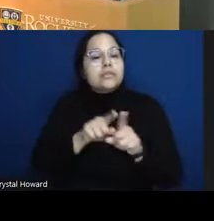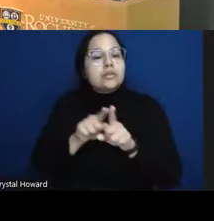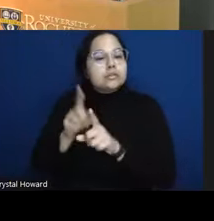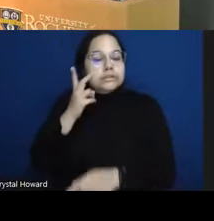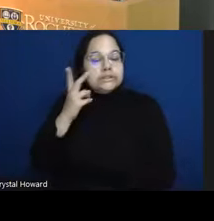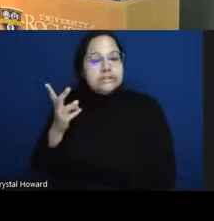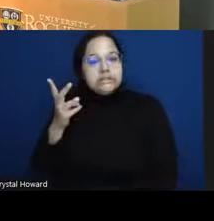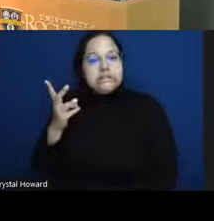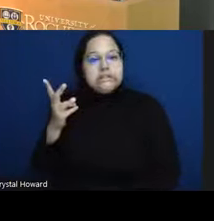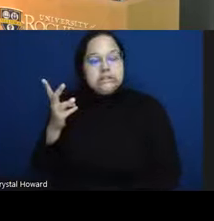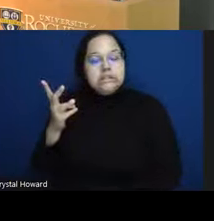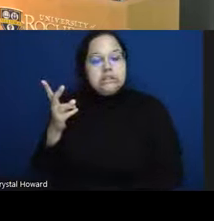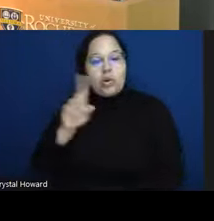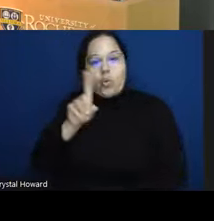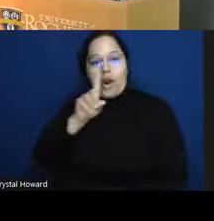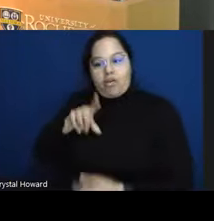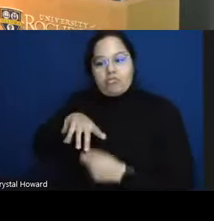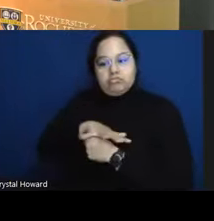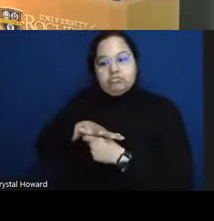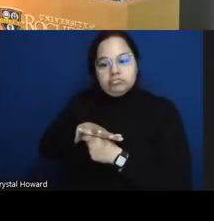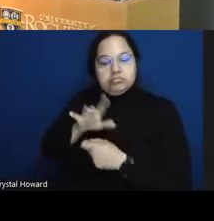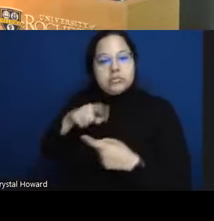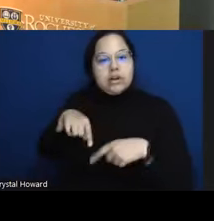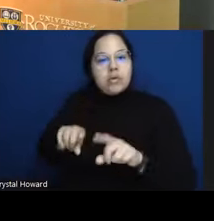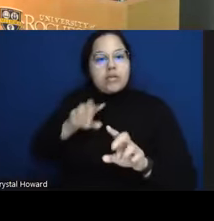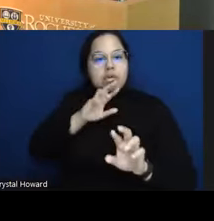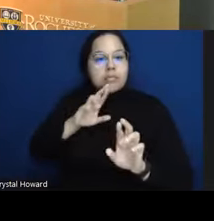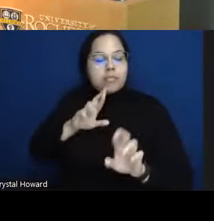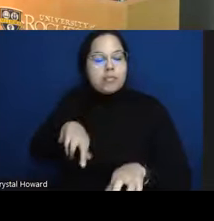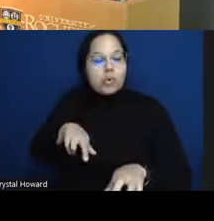the point in time when they were reporting experiencing active or current ideation for